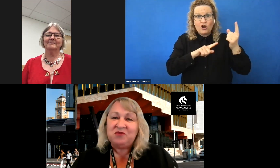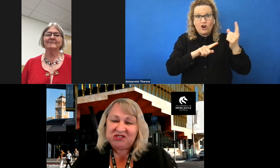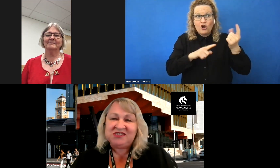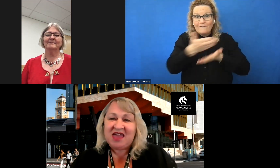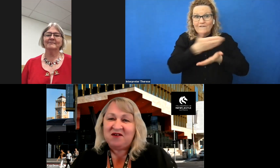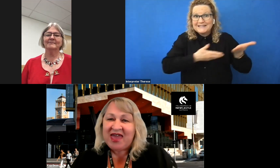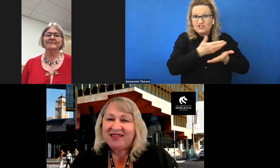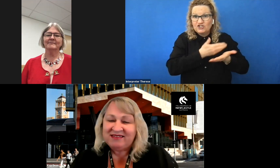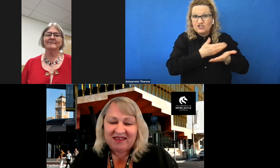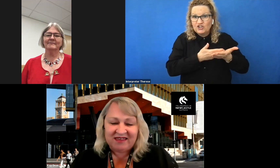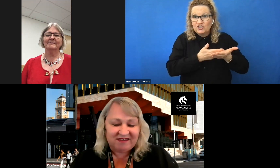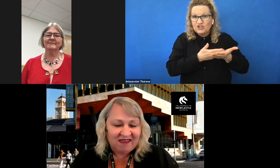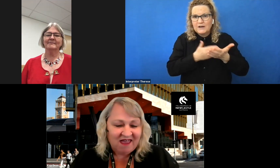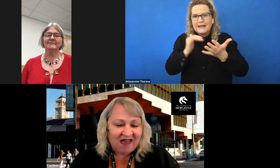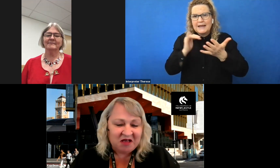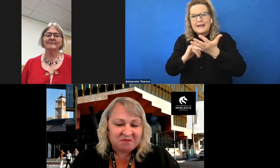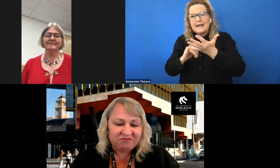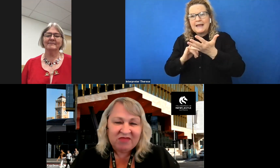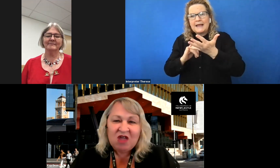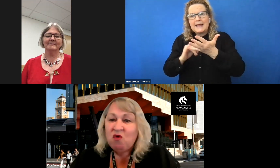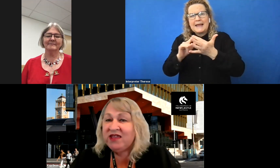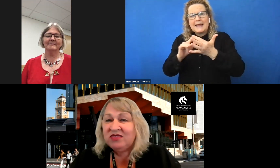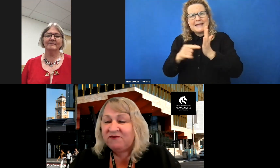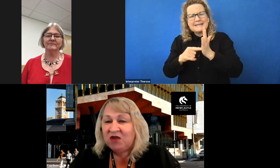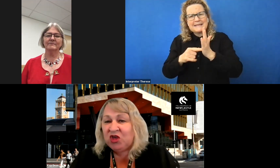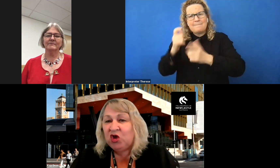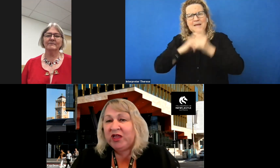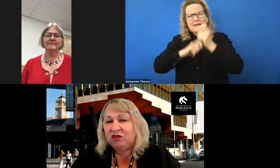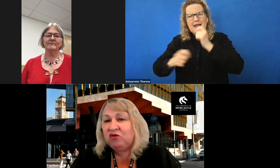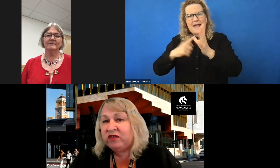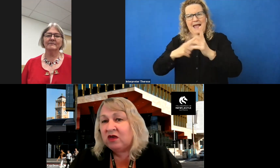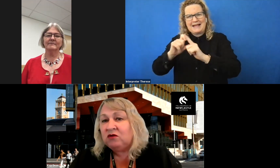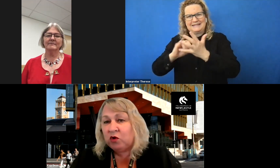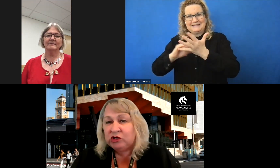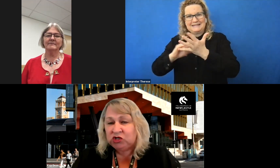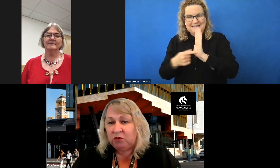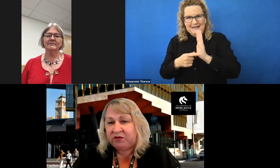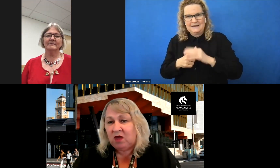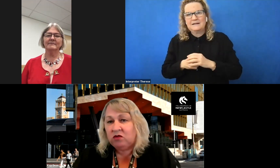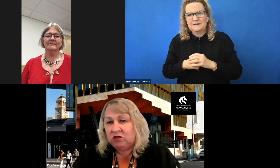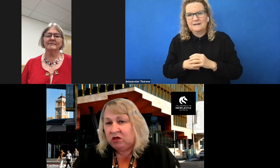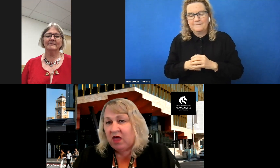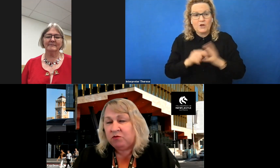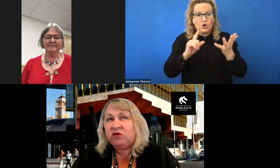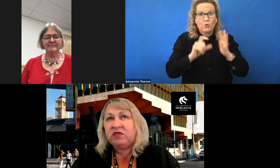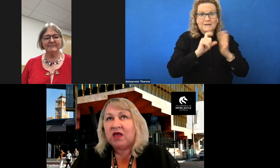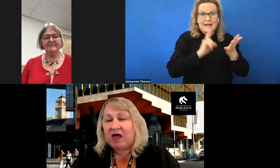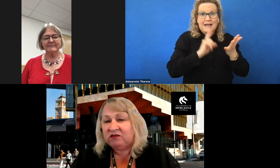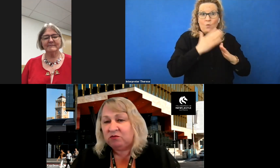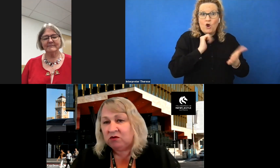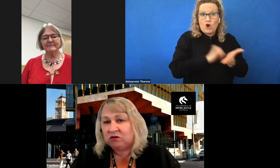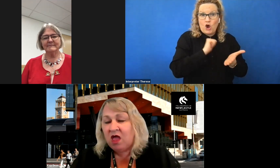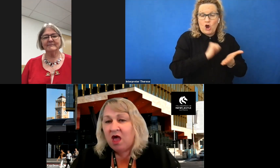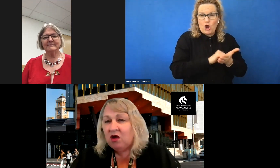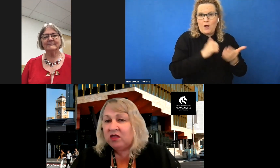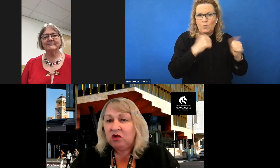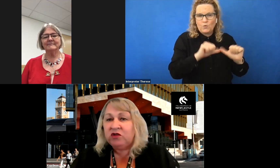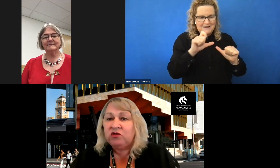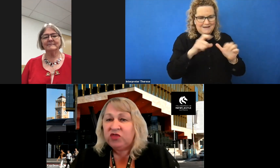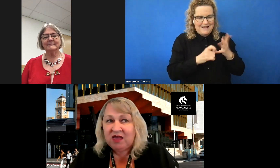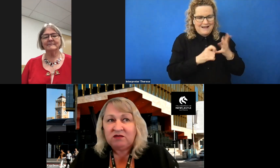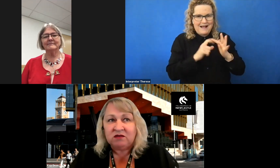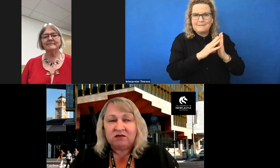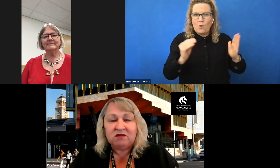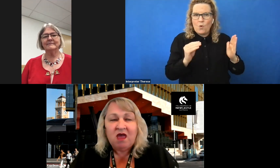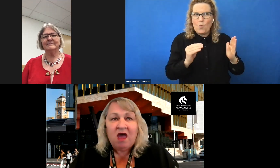which is now ADCET, running the very early UDL workshops using the CAST model in the early 2000’s